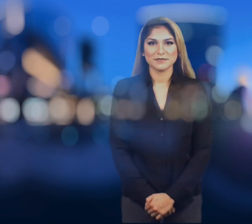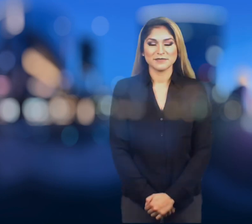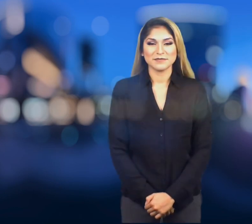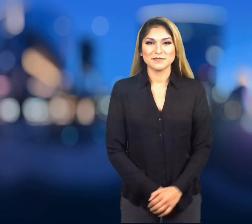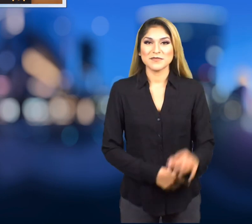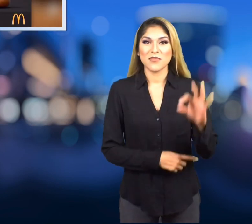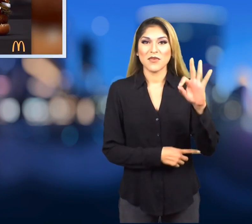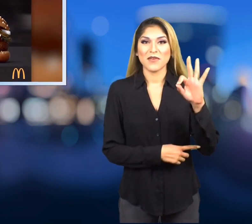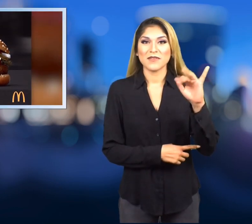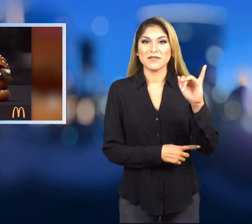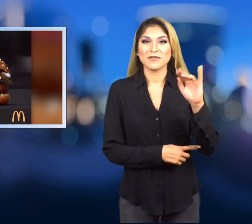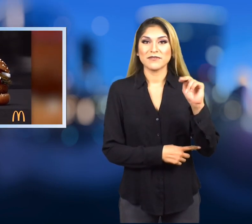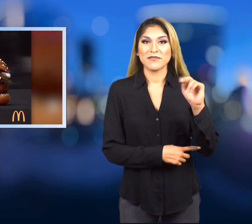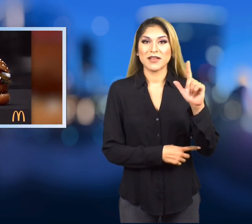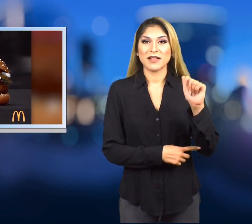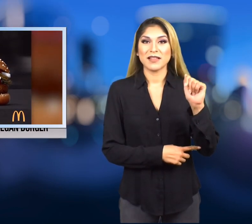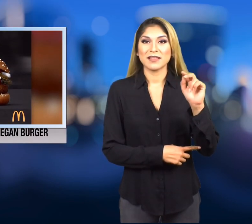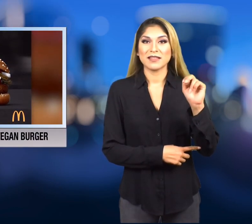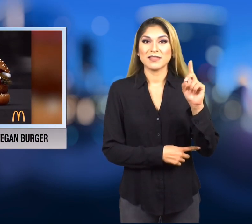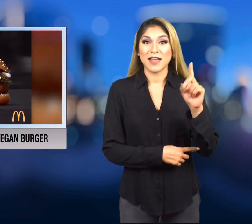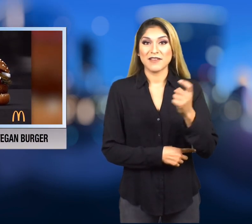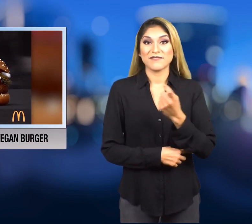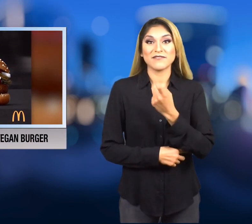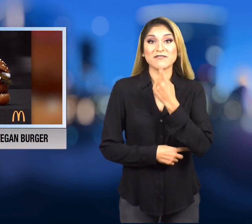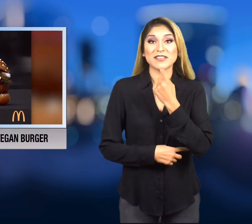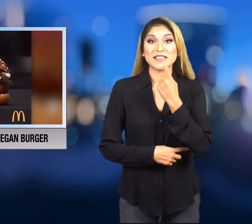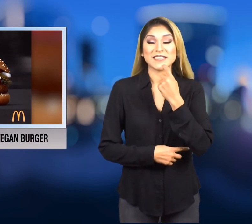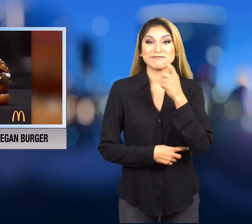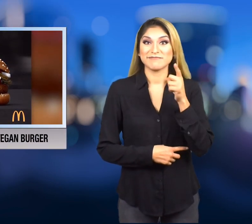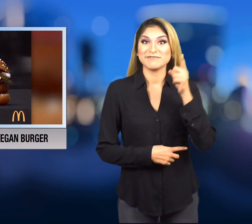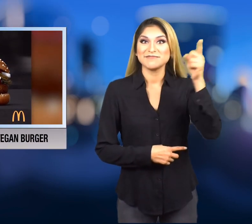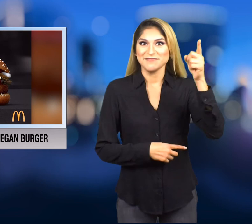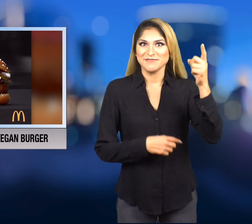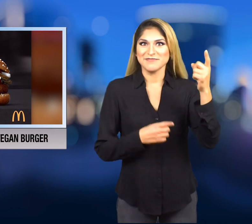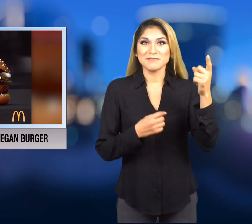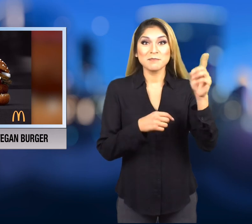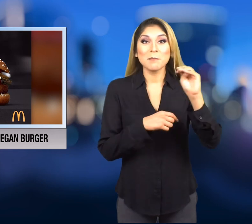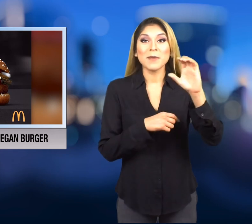In Finland, McDonald's